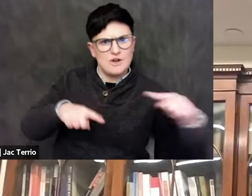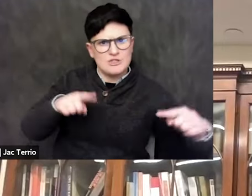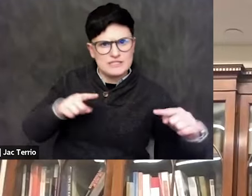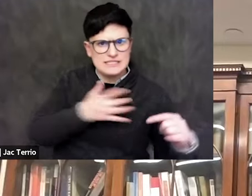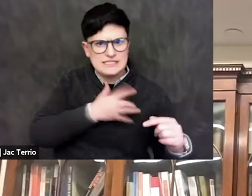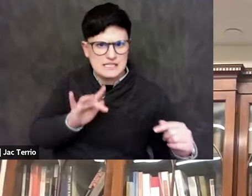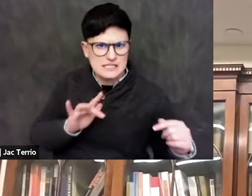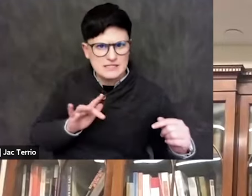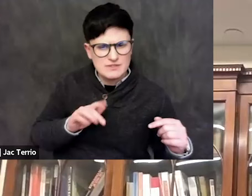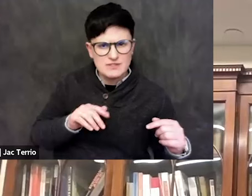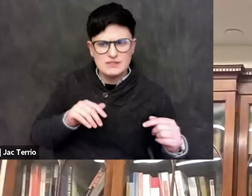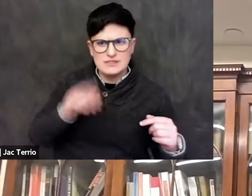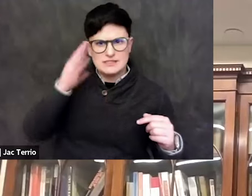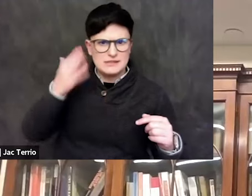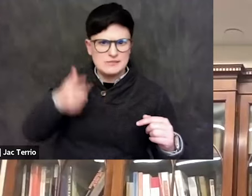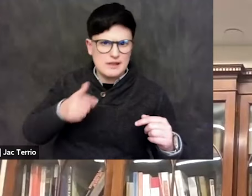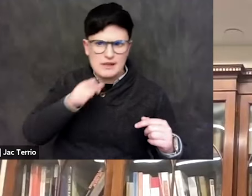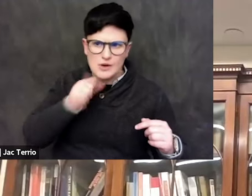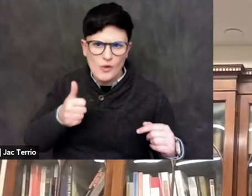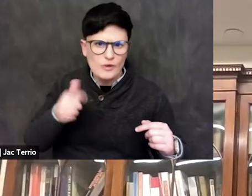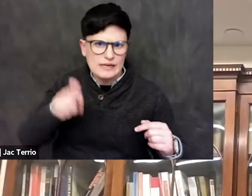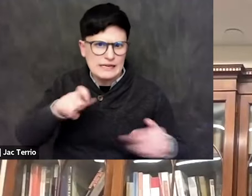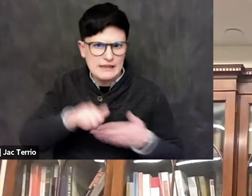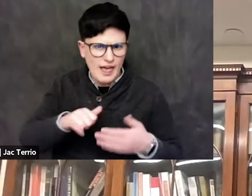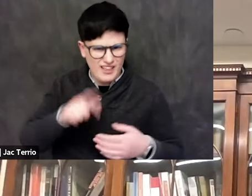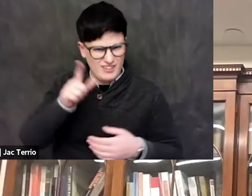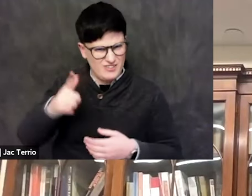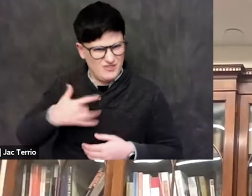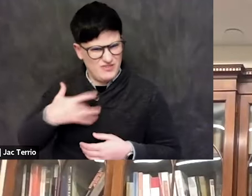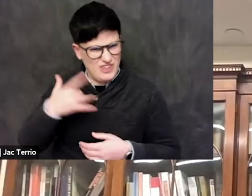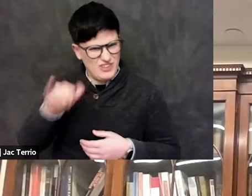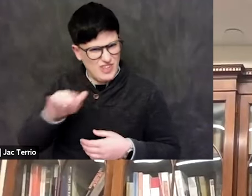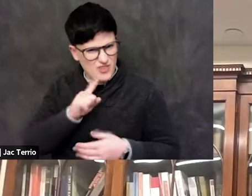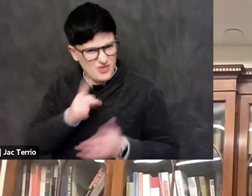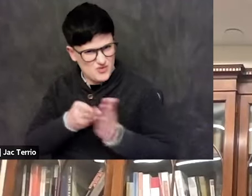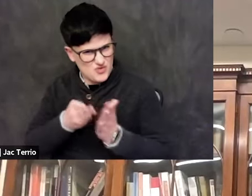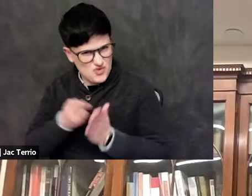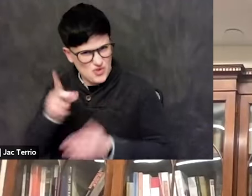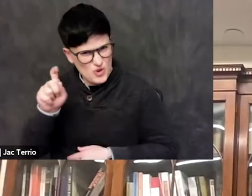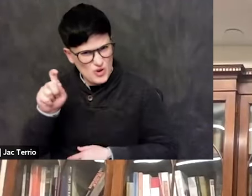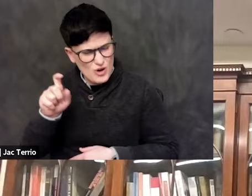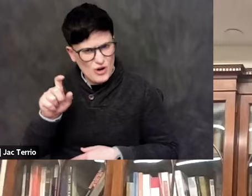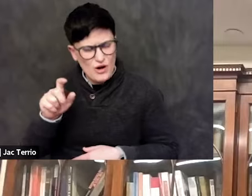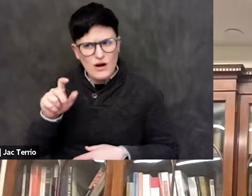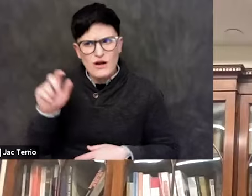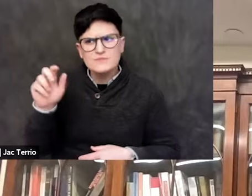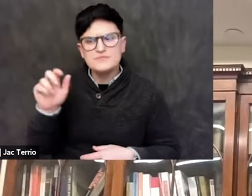You know, is do you feel like that's true? You know, and that certain things that people